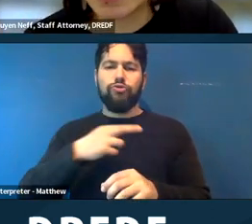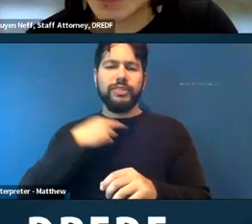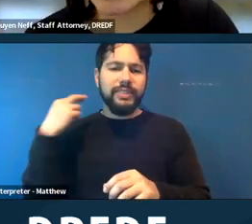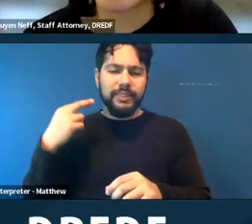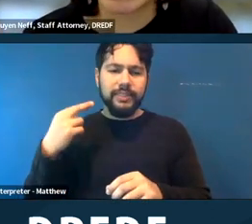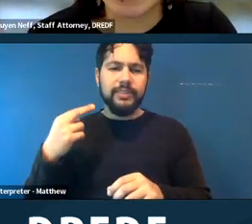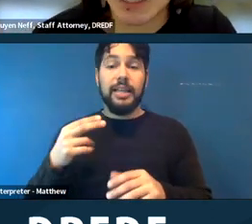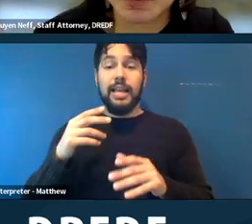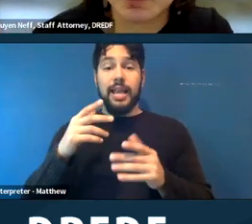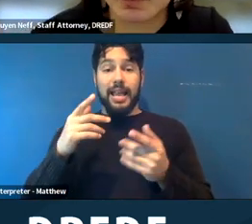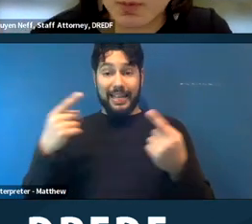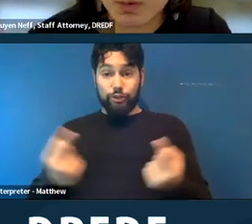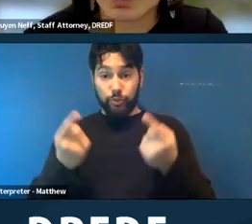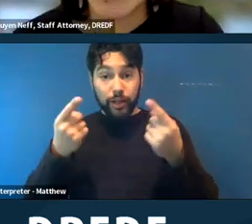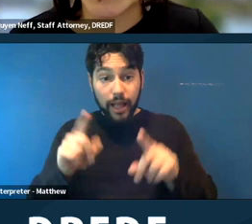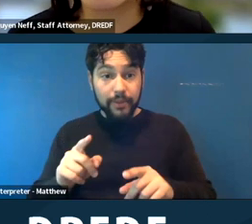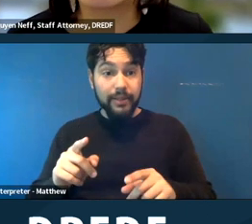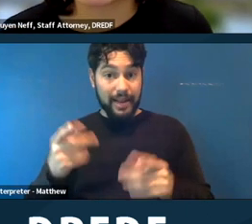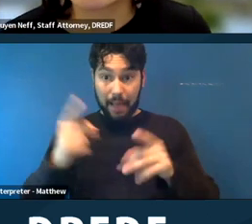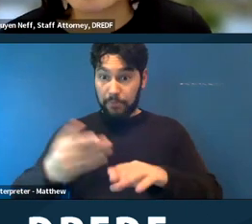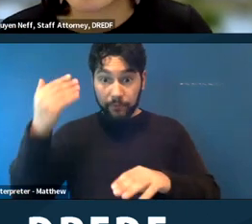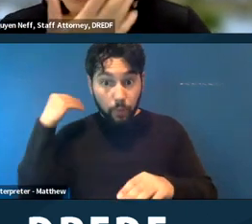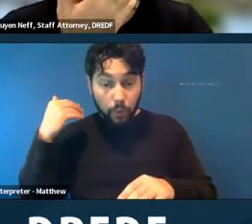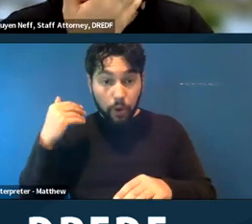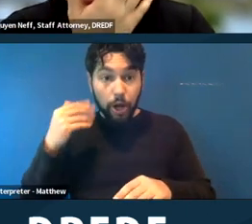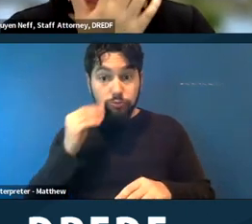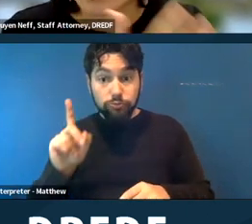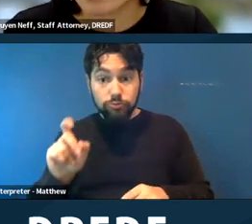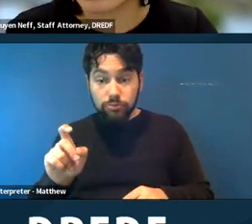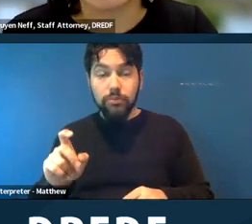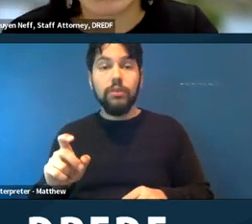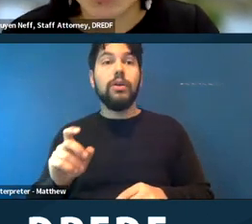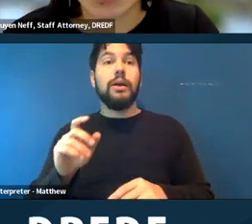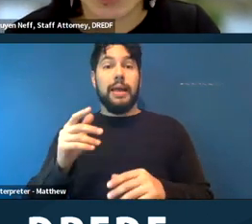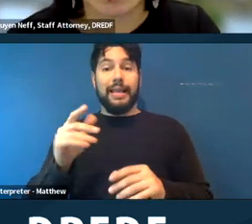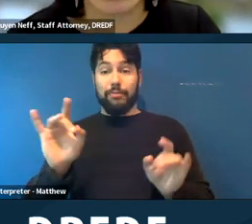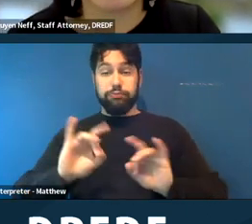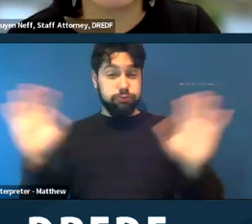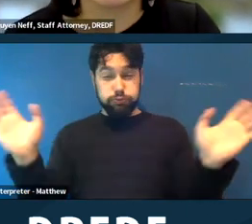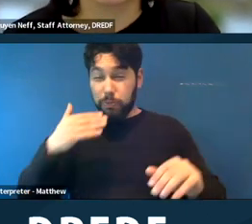it last? Has it happened before? How bad is this injury that could potentially happen?